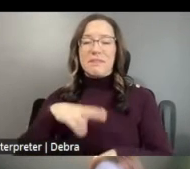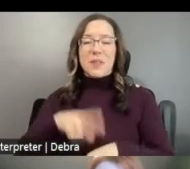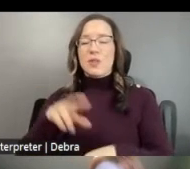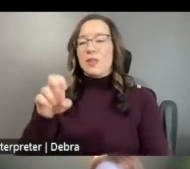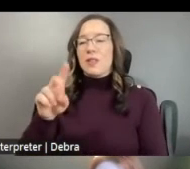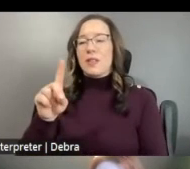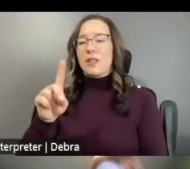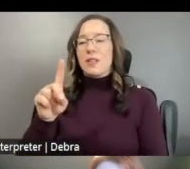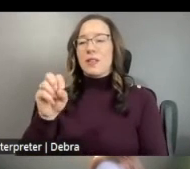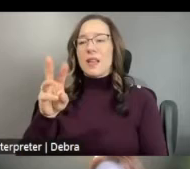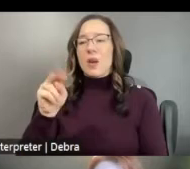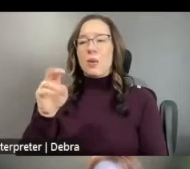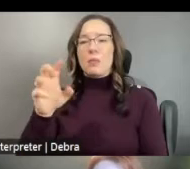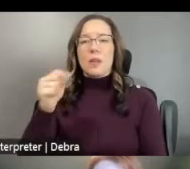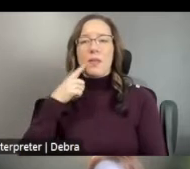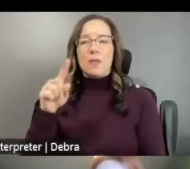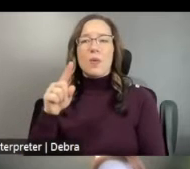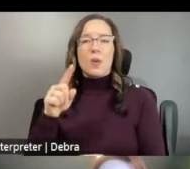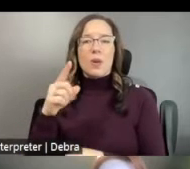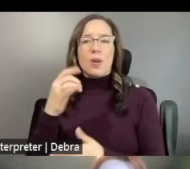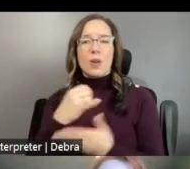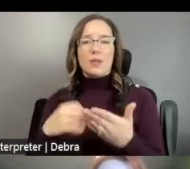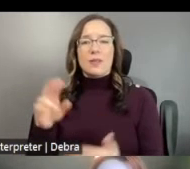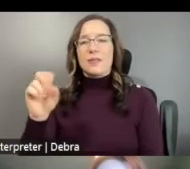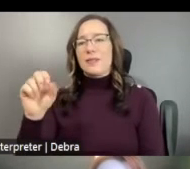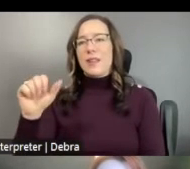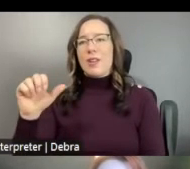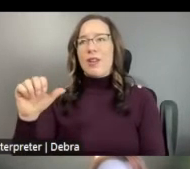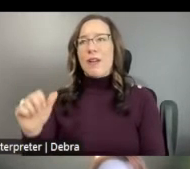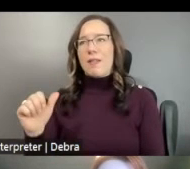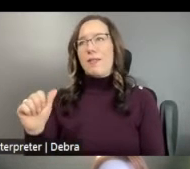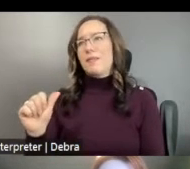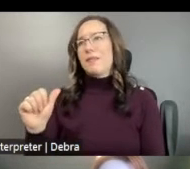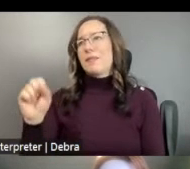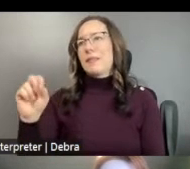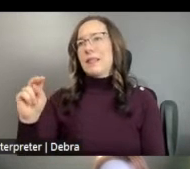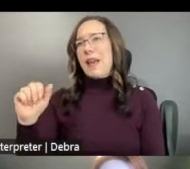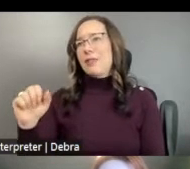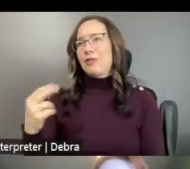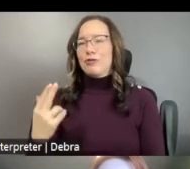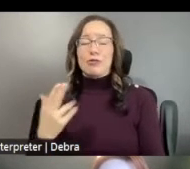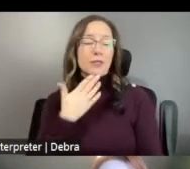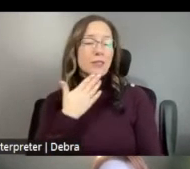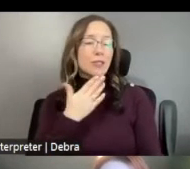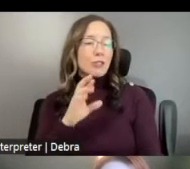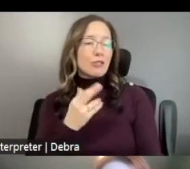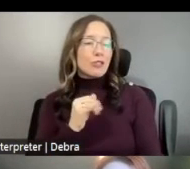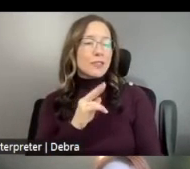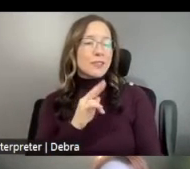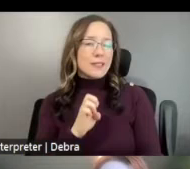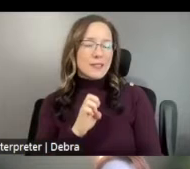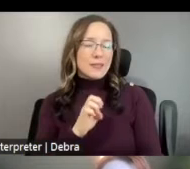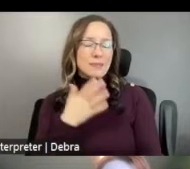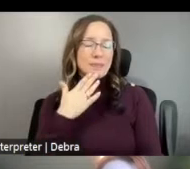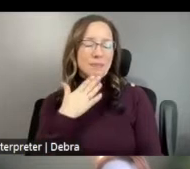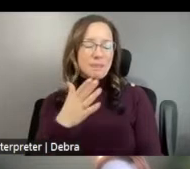SARAH NASH. SARAH. GREAT. THANK YOU SO MUCH, CHRISTINE. HELLO EVERYONE. THANK YOU FOR JOINING